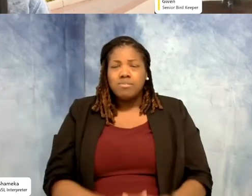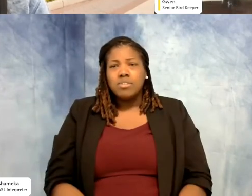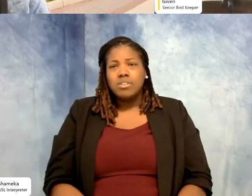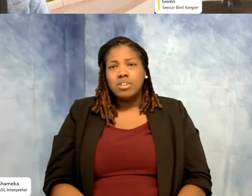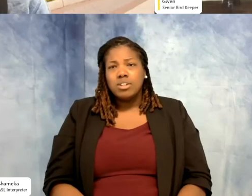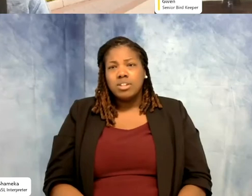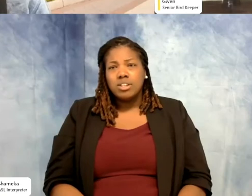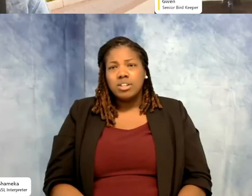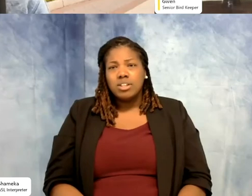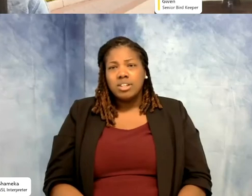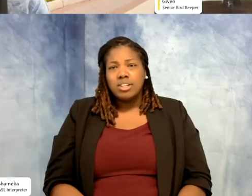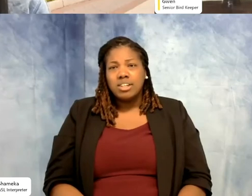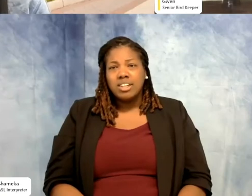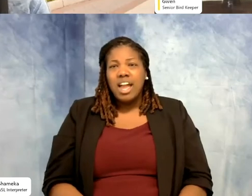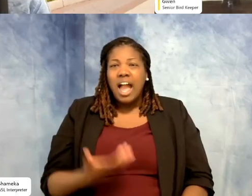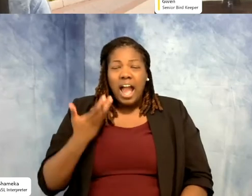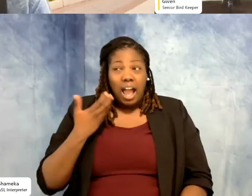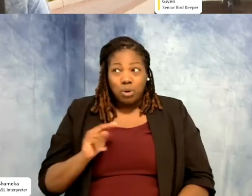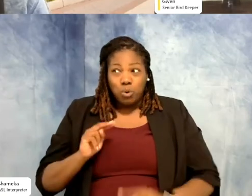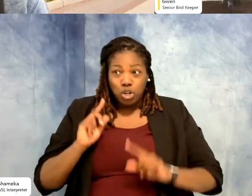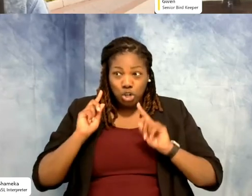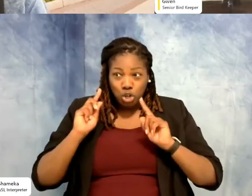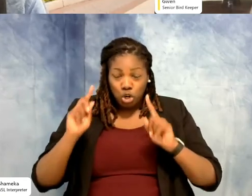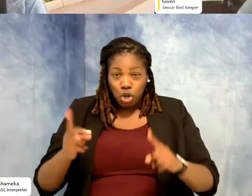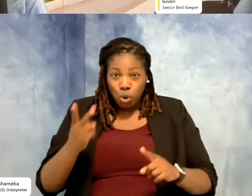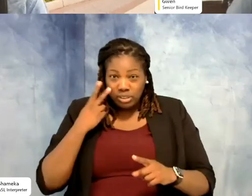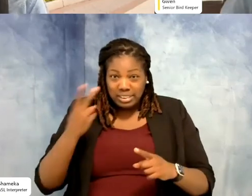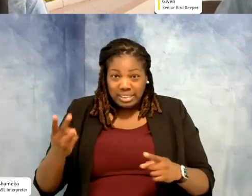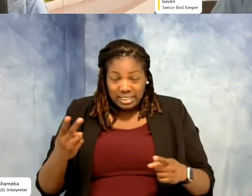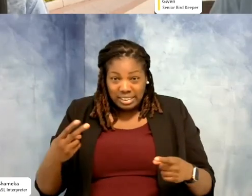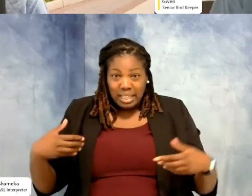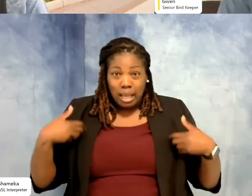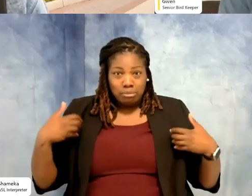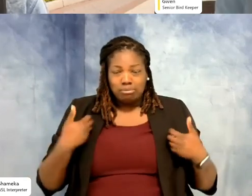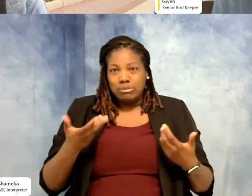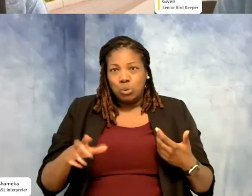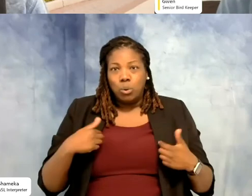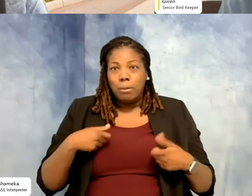to necessarily go out and look at apes, but that opportunity is there. So people who enjoy that